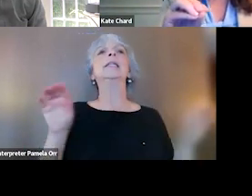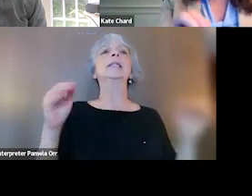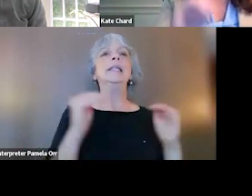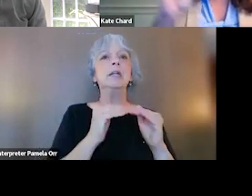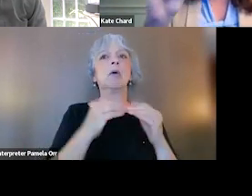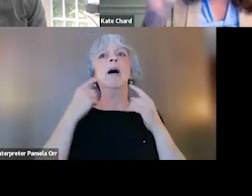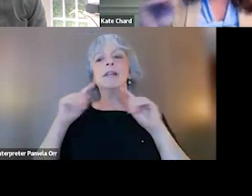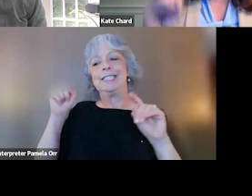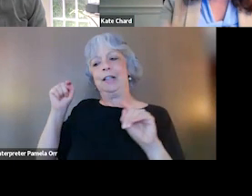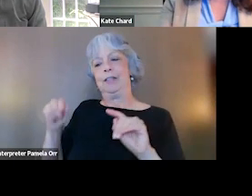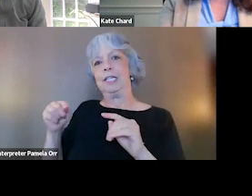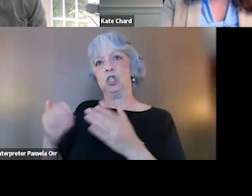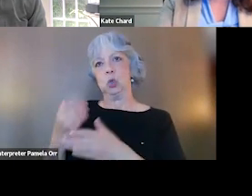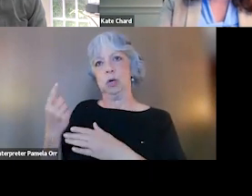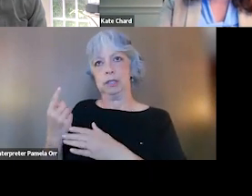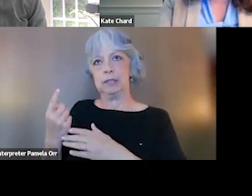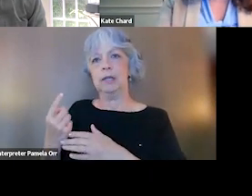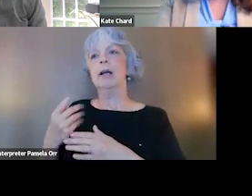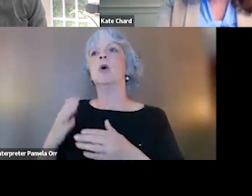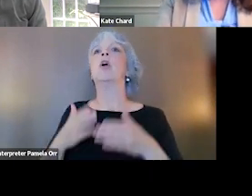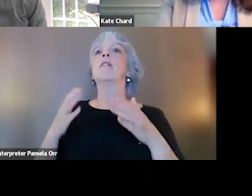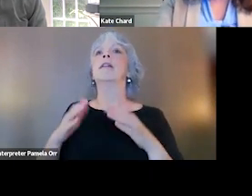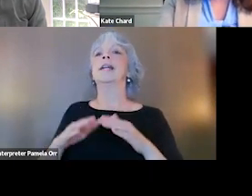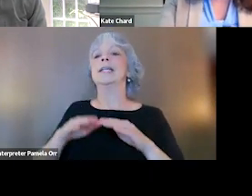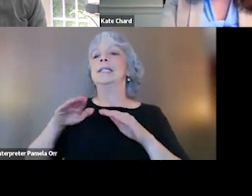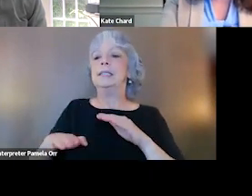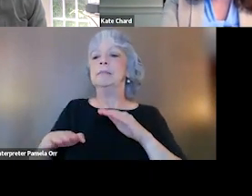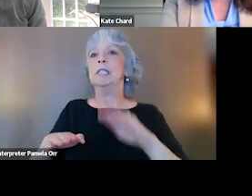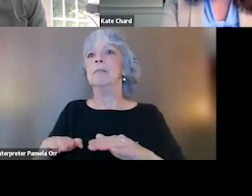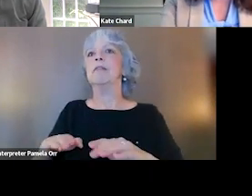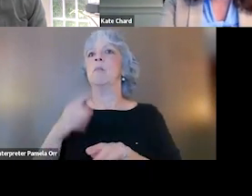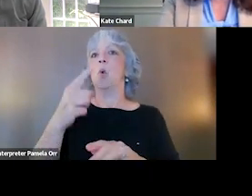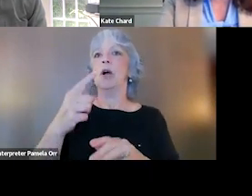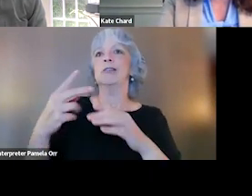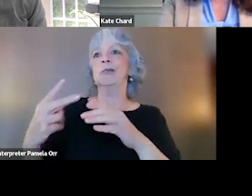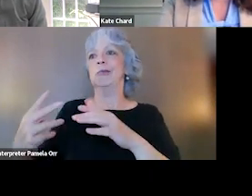And we're offering them in a step down comparison from one to the next to the next, right?